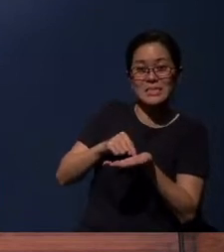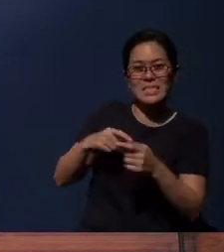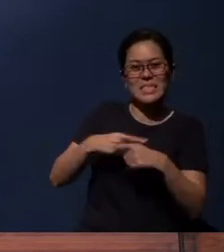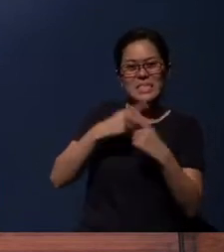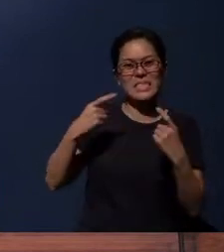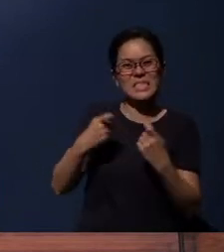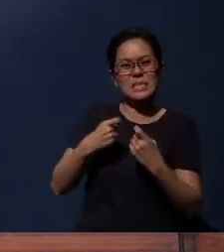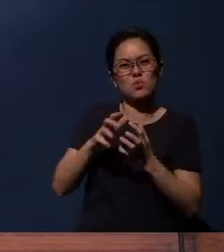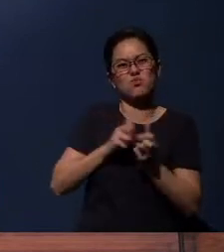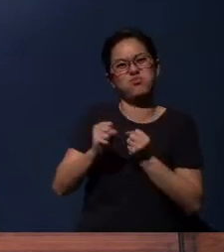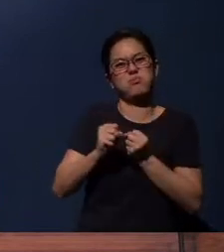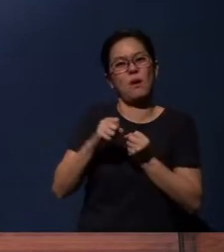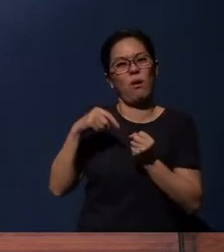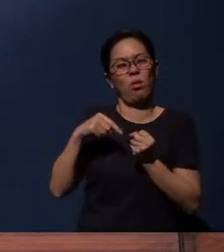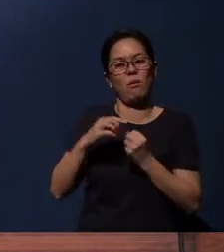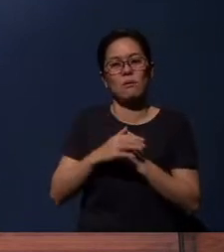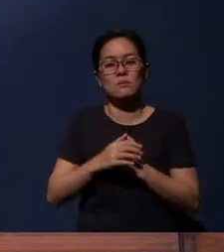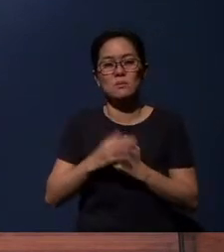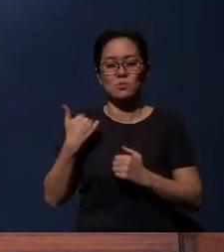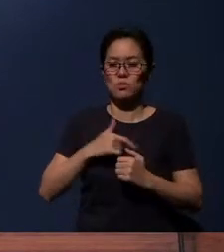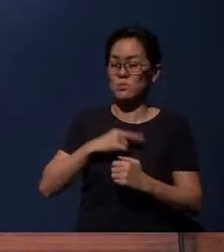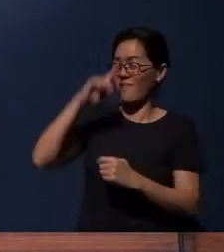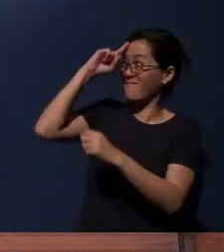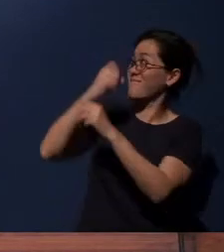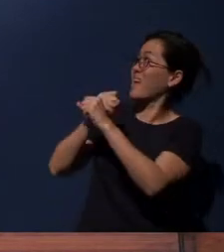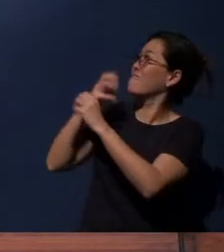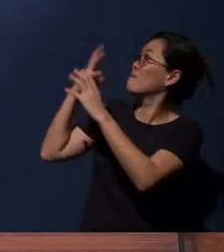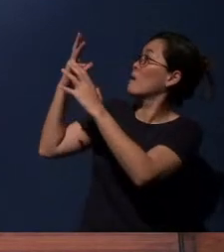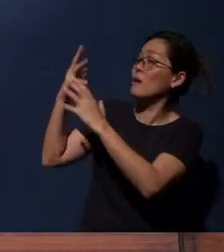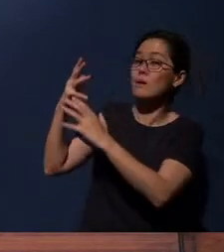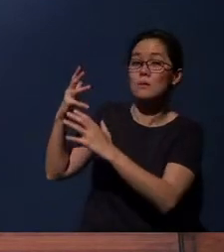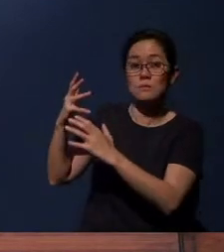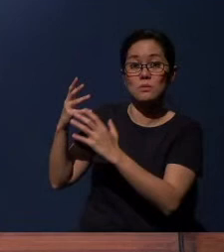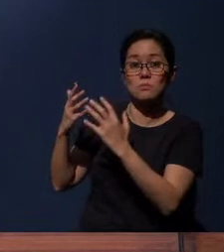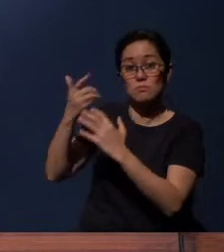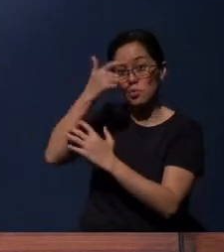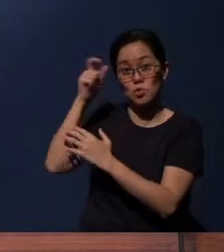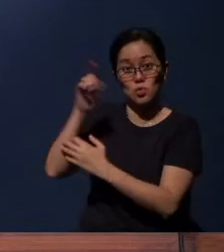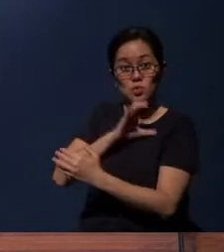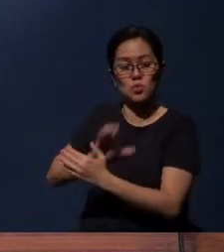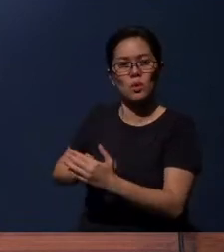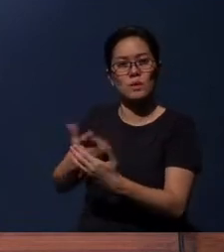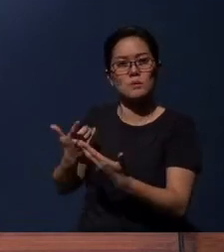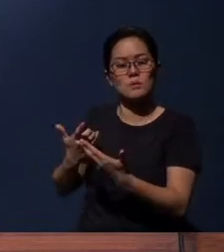And we come to faith in Christ, we are set on a path of transformation,